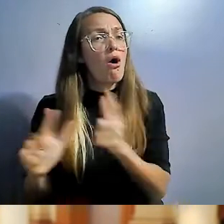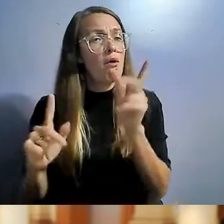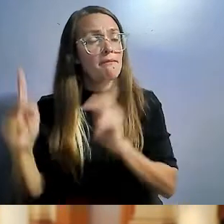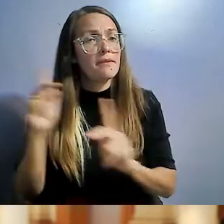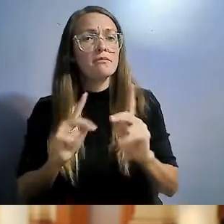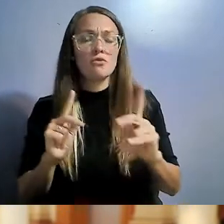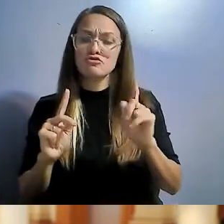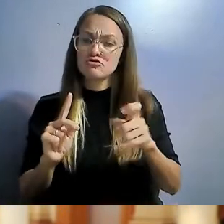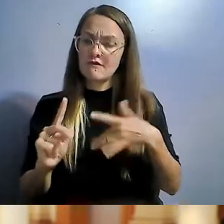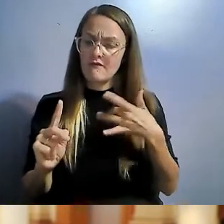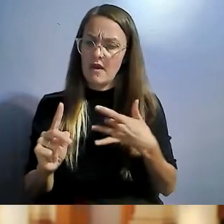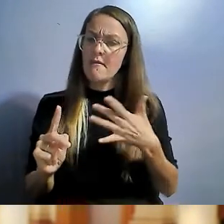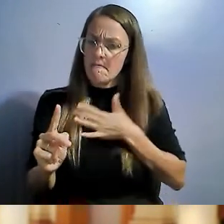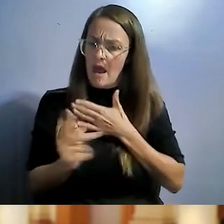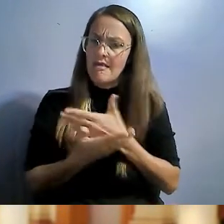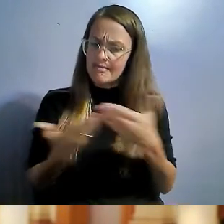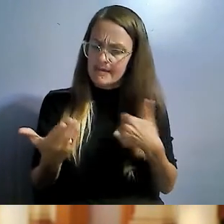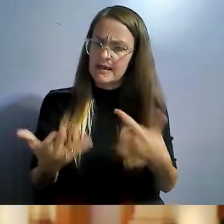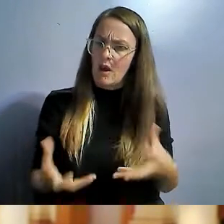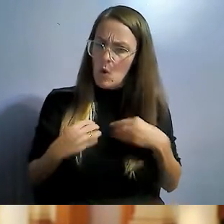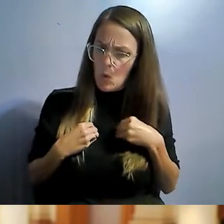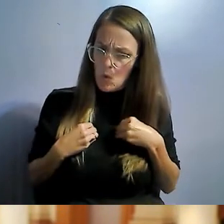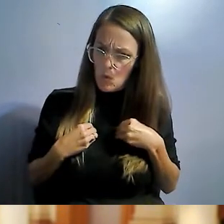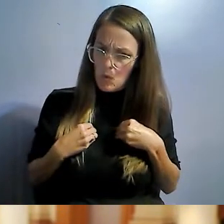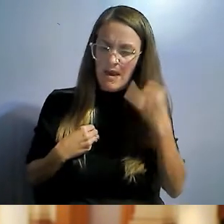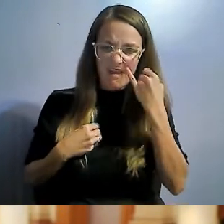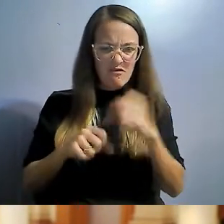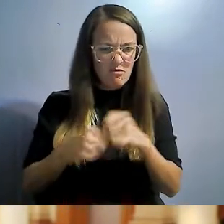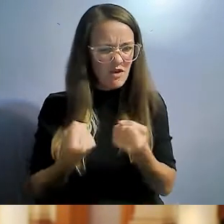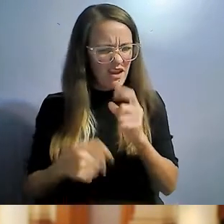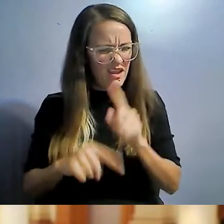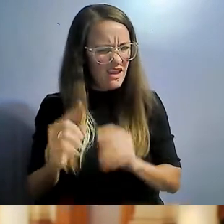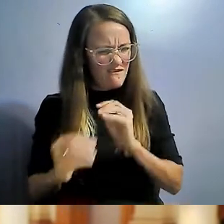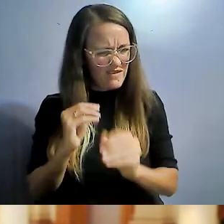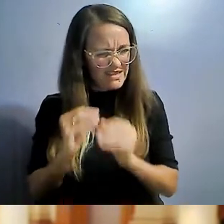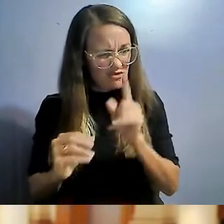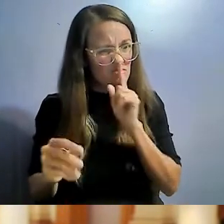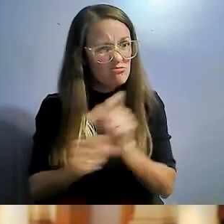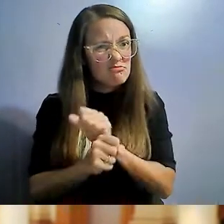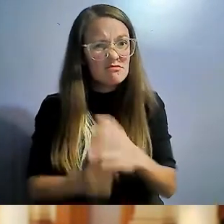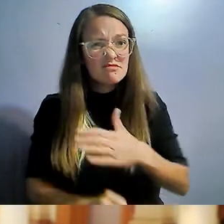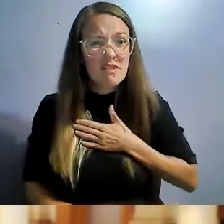If you can't fix the items that you own, do you really own them?